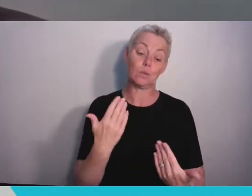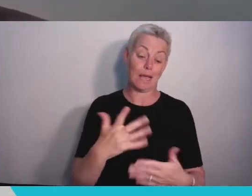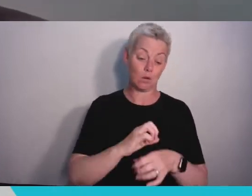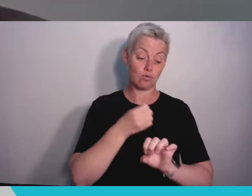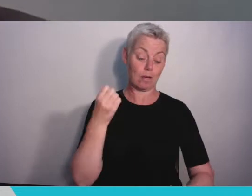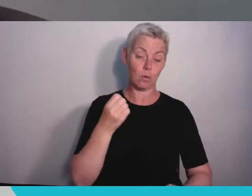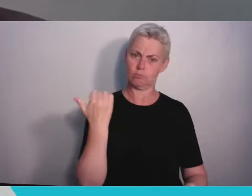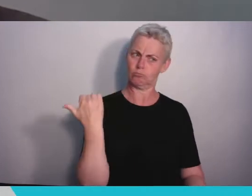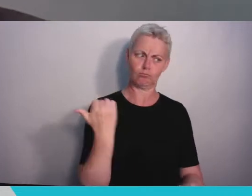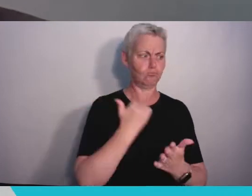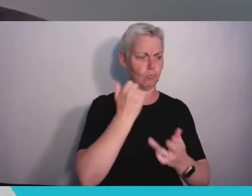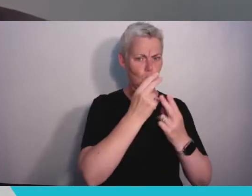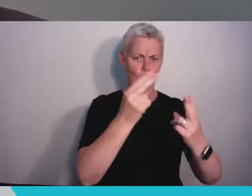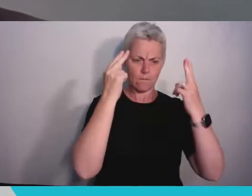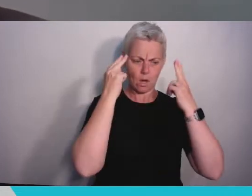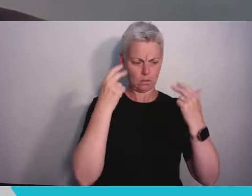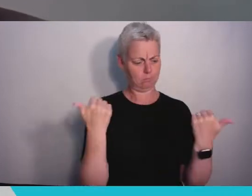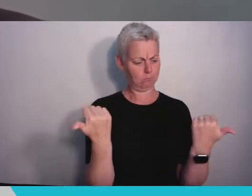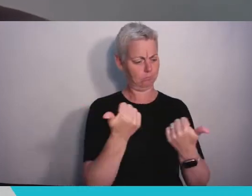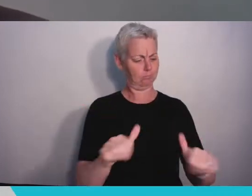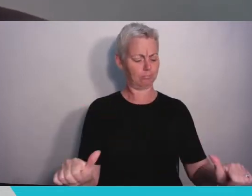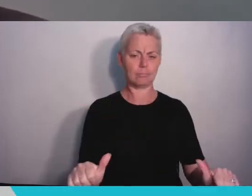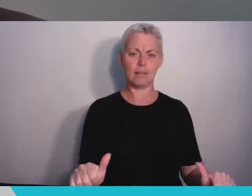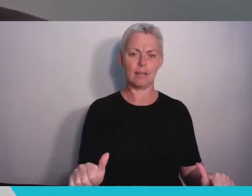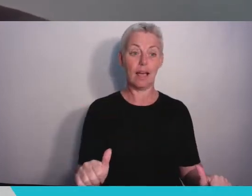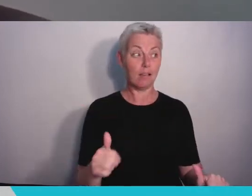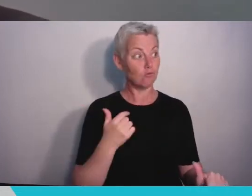that has shone as a beacon of excellence and learning research and scholarship for well